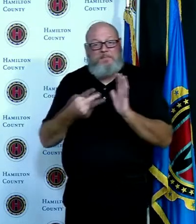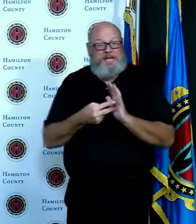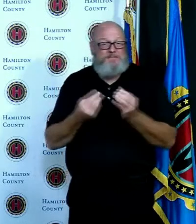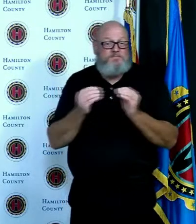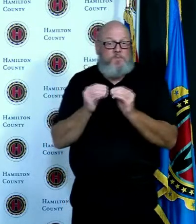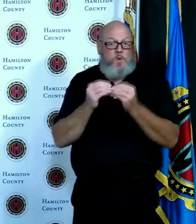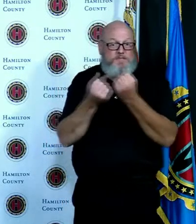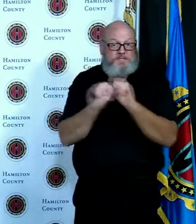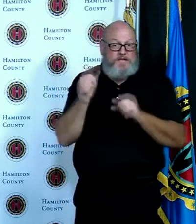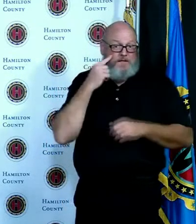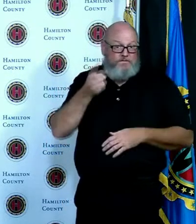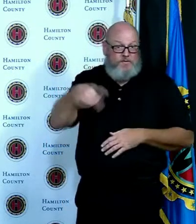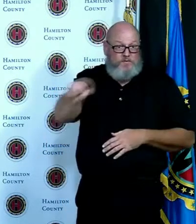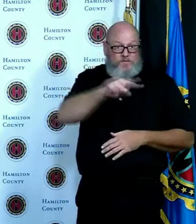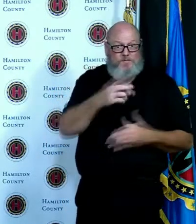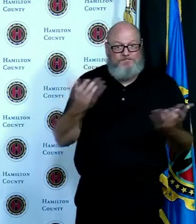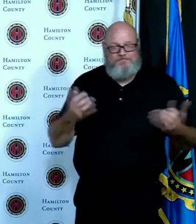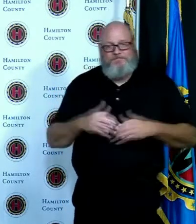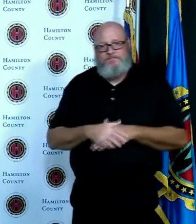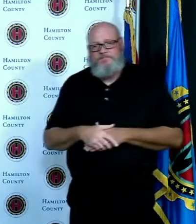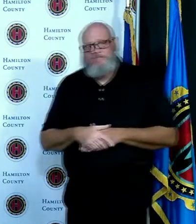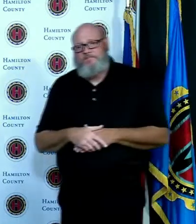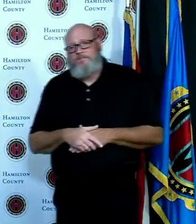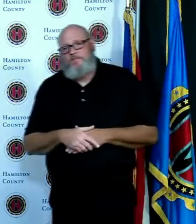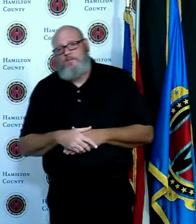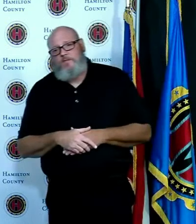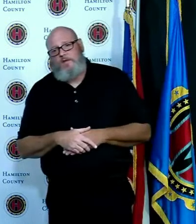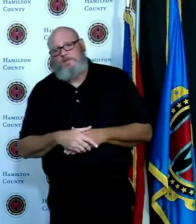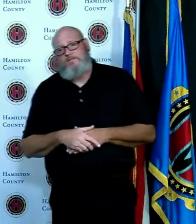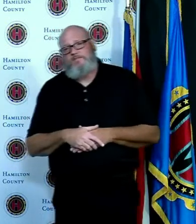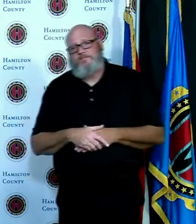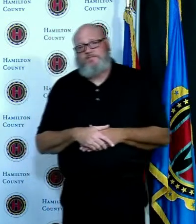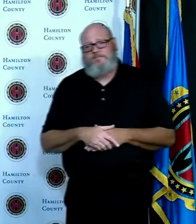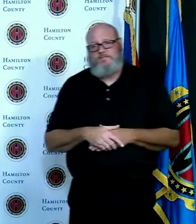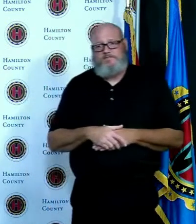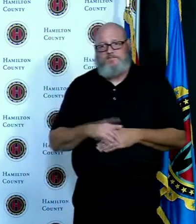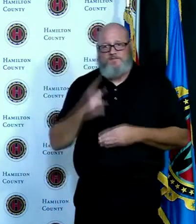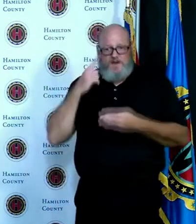people to think differently about that to change their behaviors both outside and inside